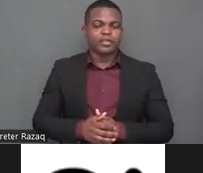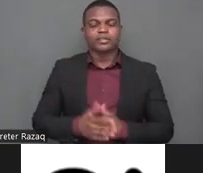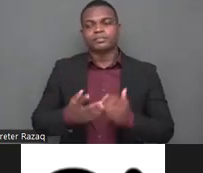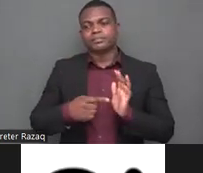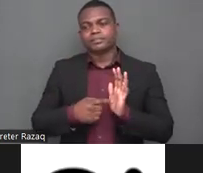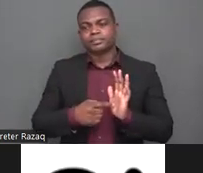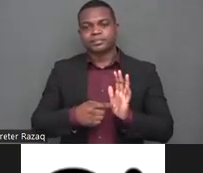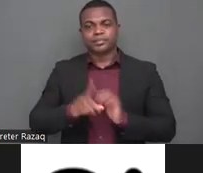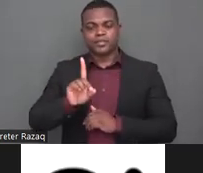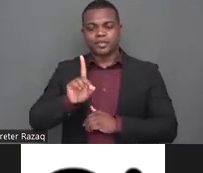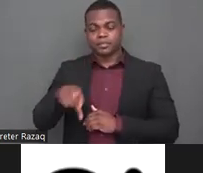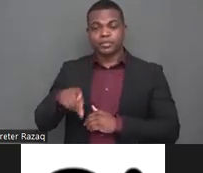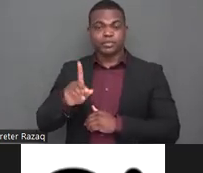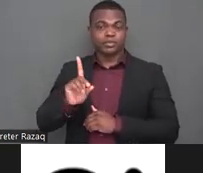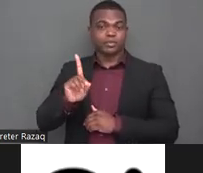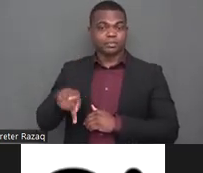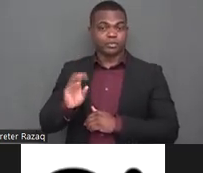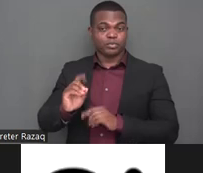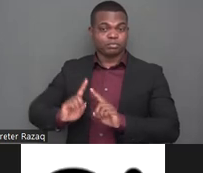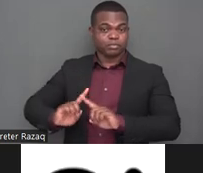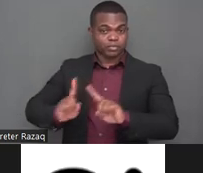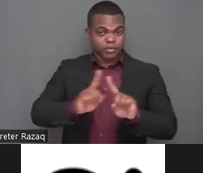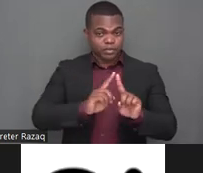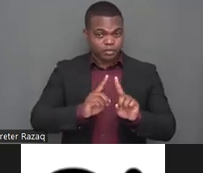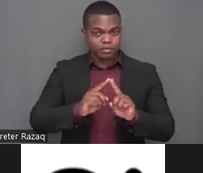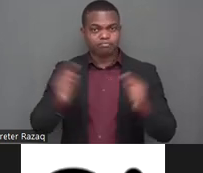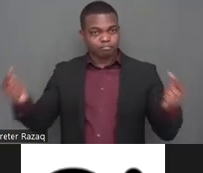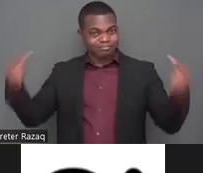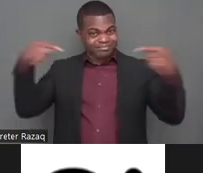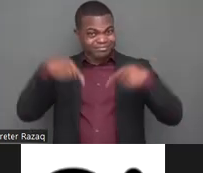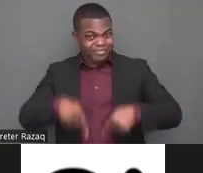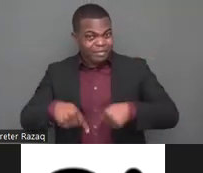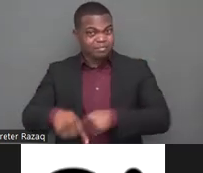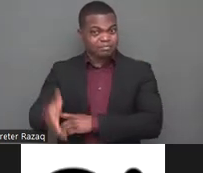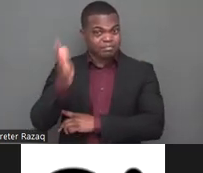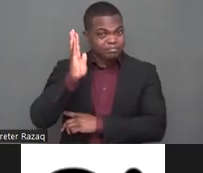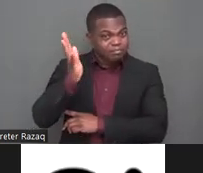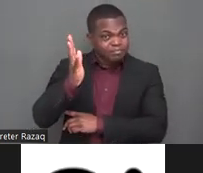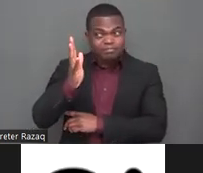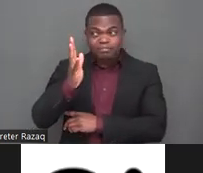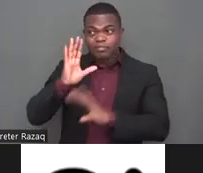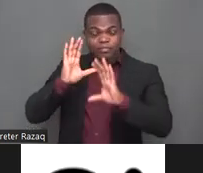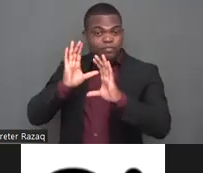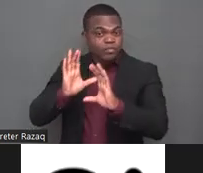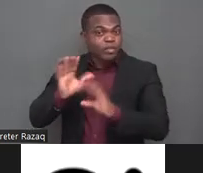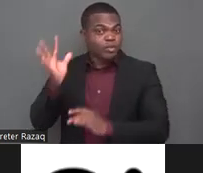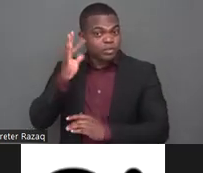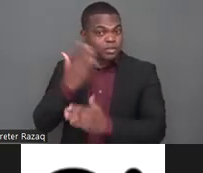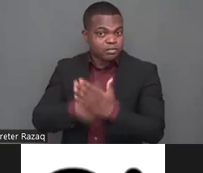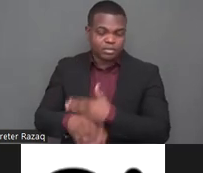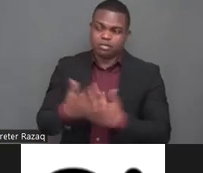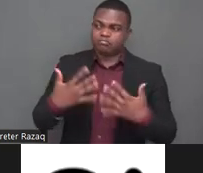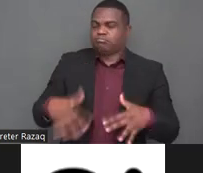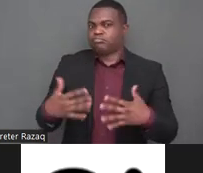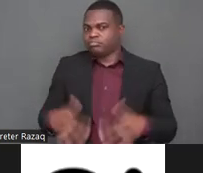uh they do the indonesian association of women with disabilities um one of the member from the